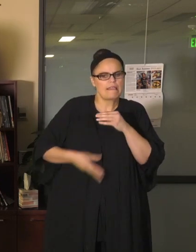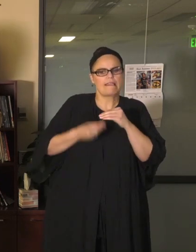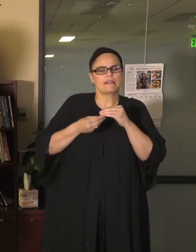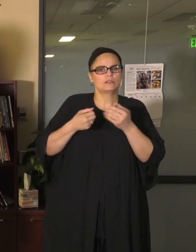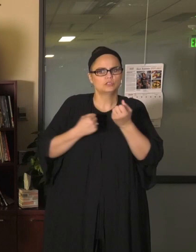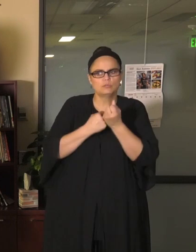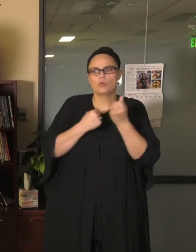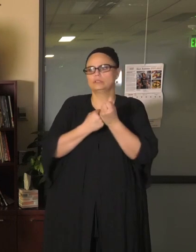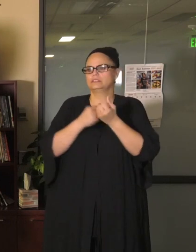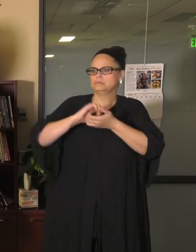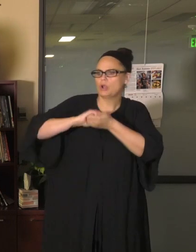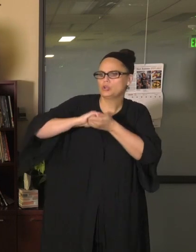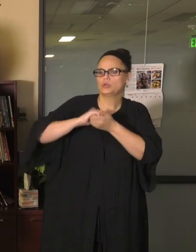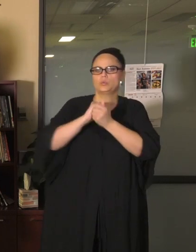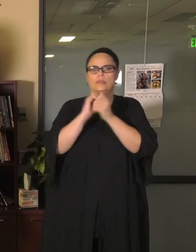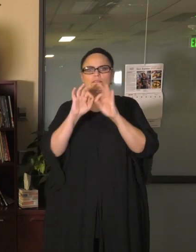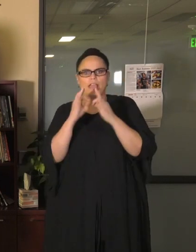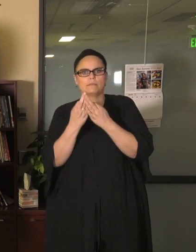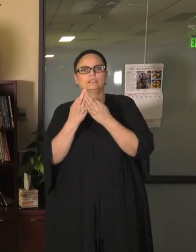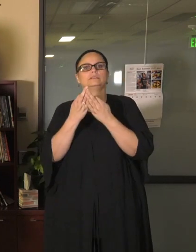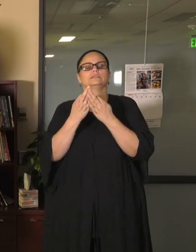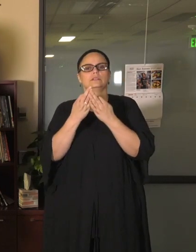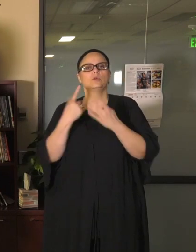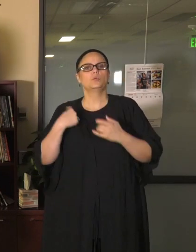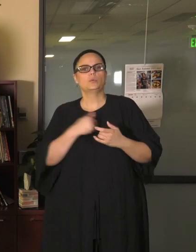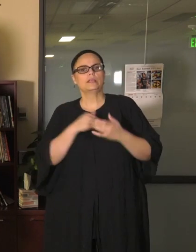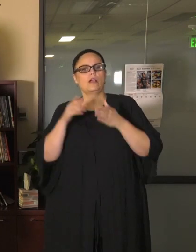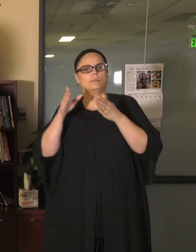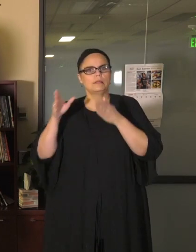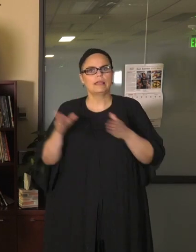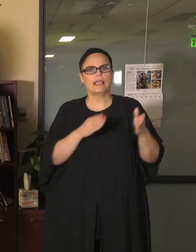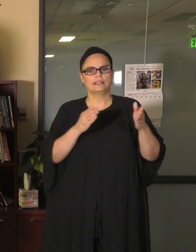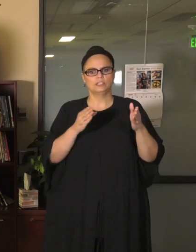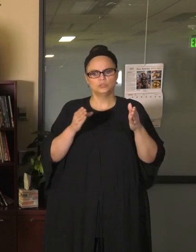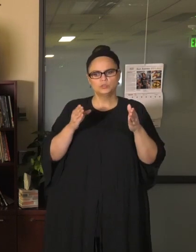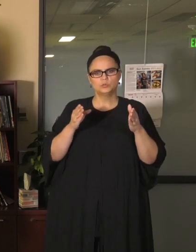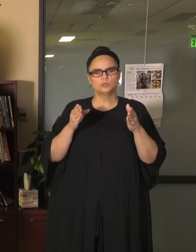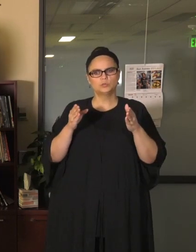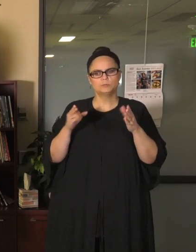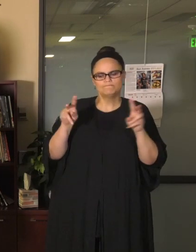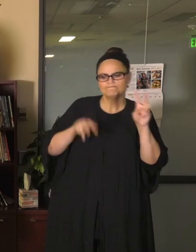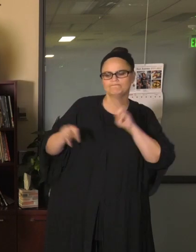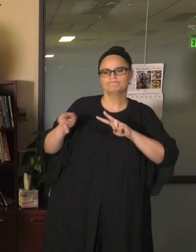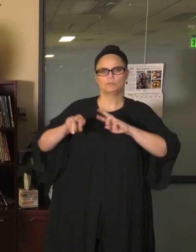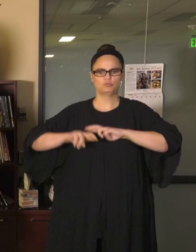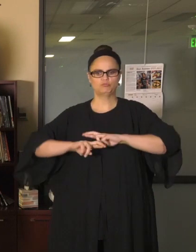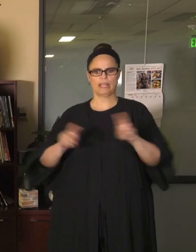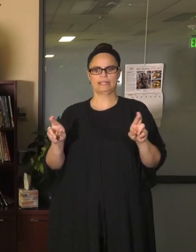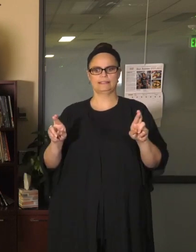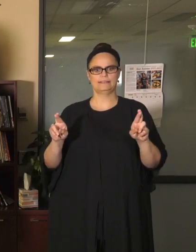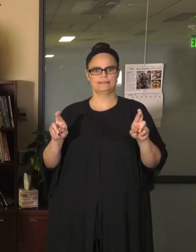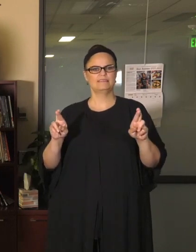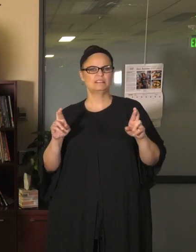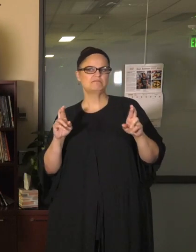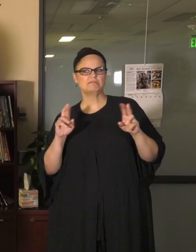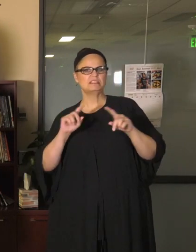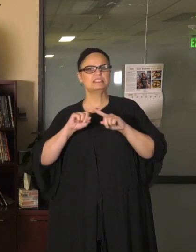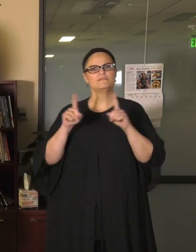We also committed to a plan to look at readiness for us to transition into other models known as hybrid and eventually